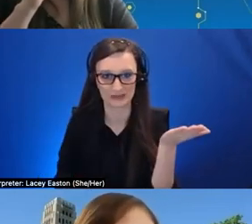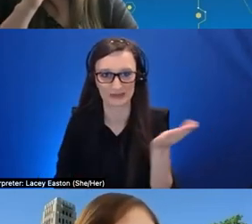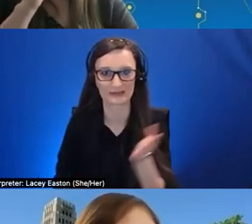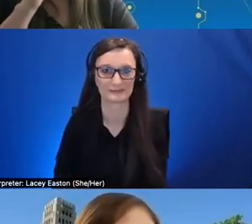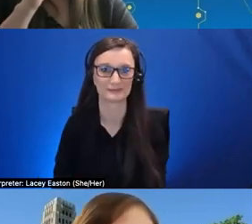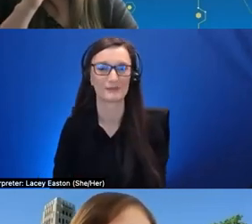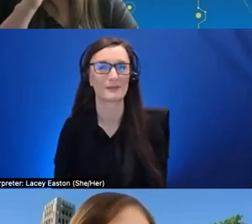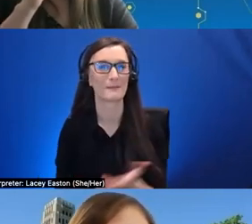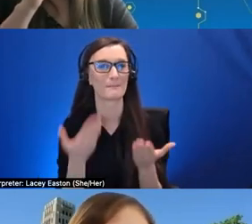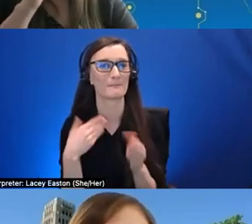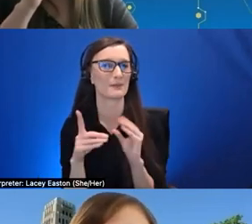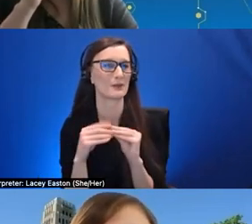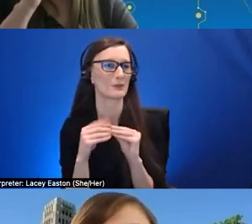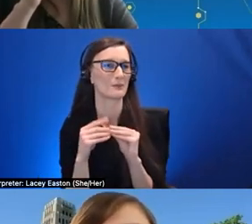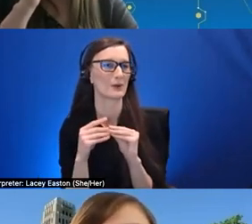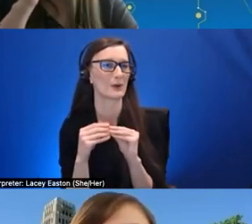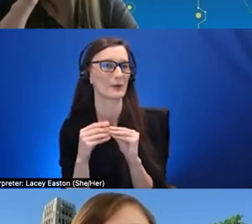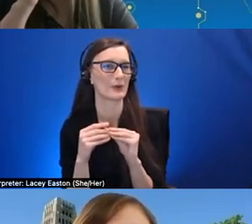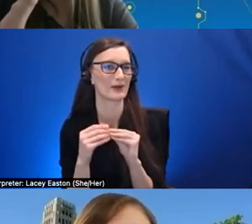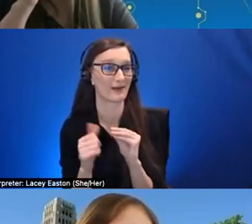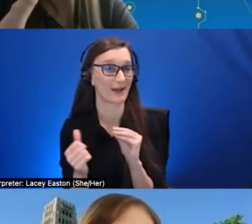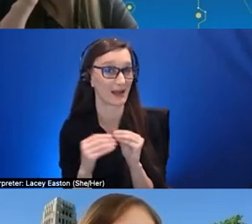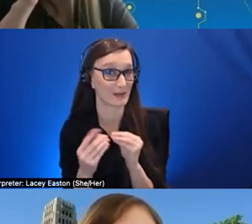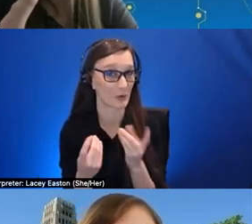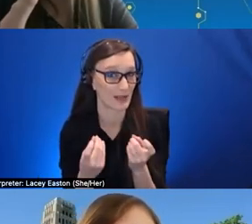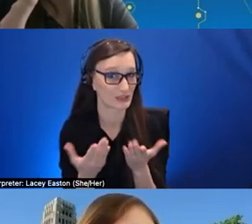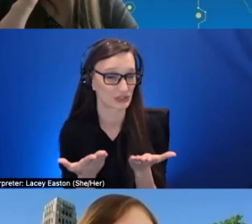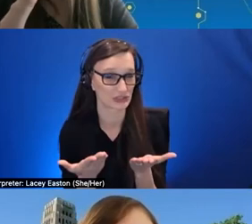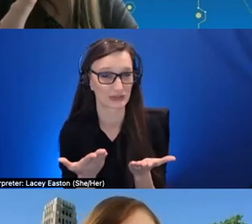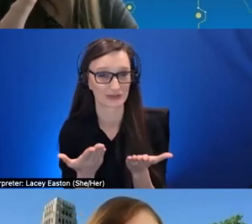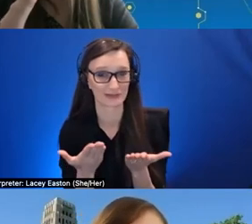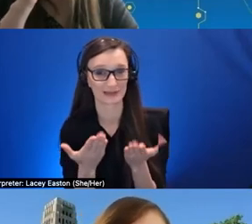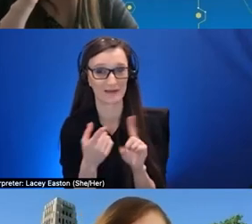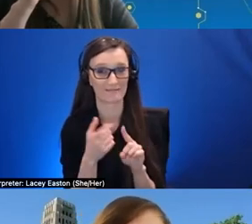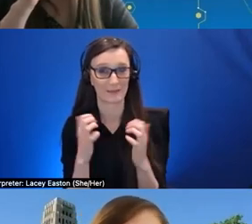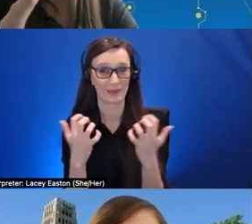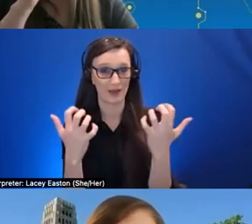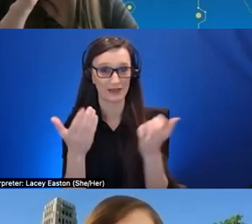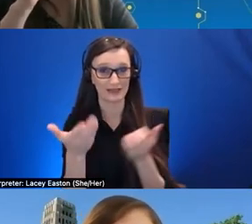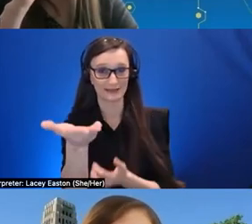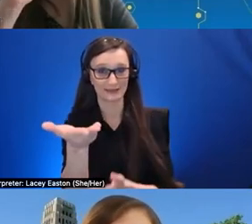uh well we gotta commit so any more questions from the audience folks thanks for that lisa